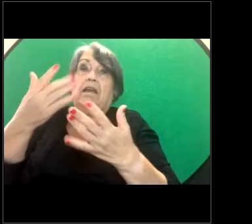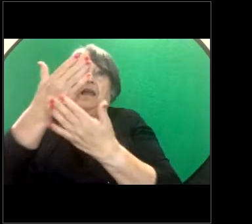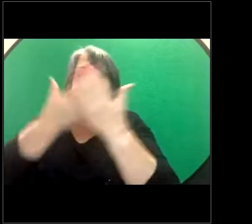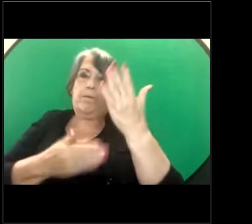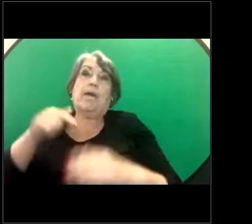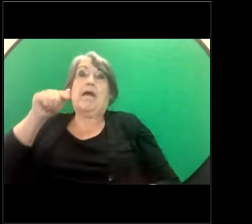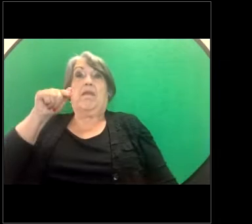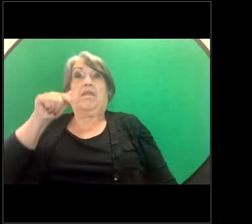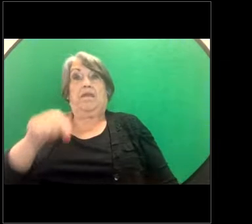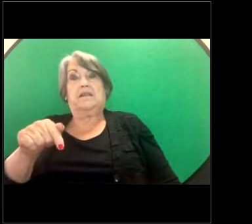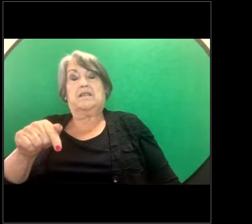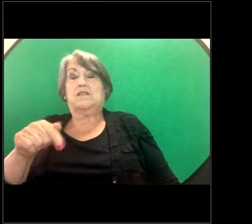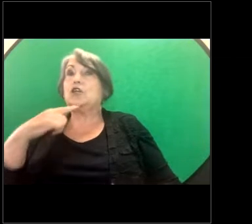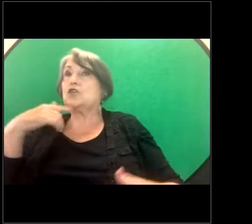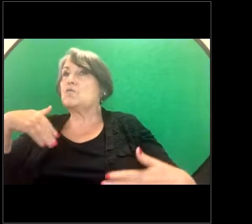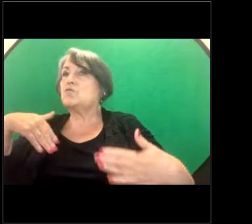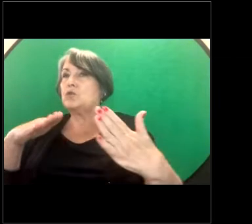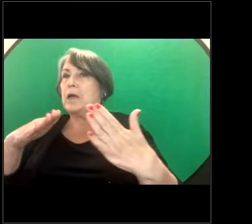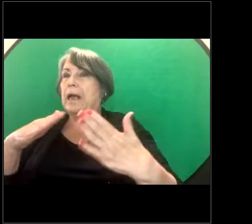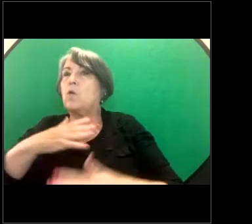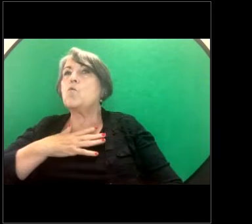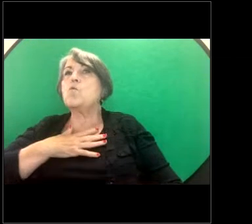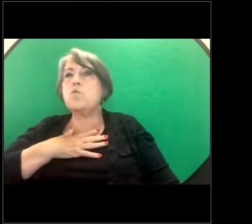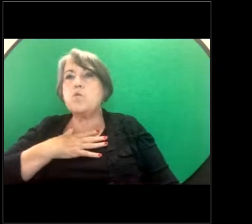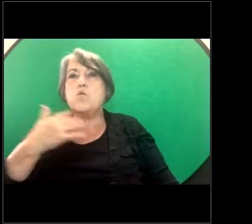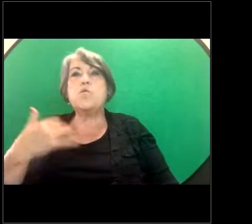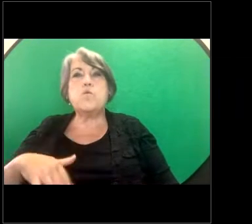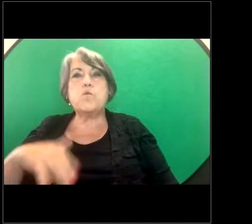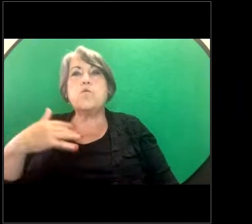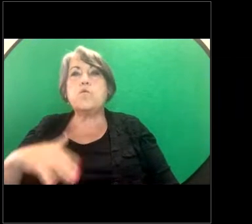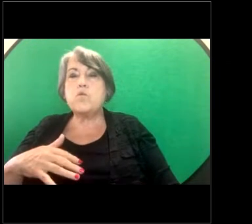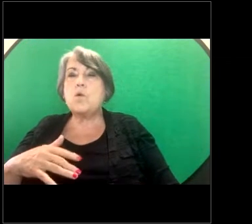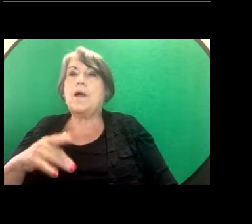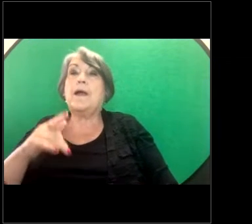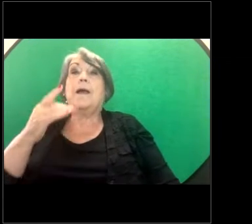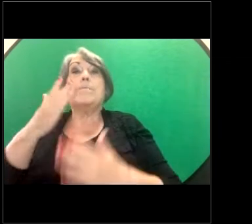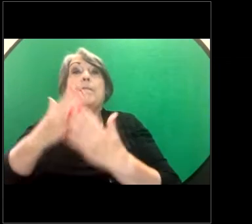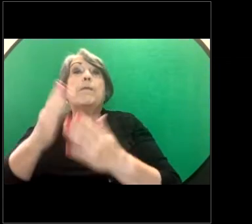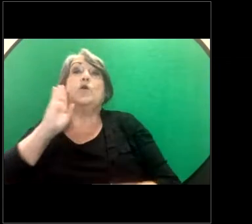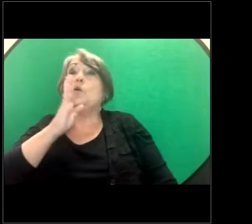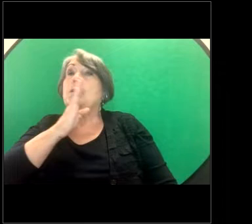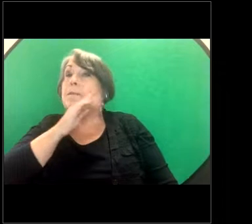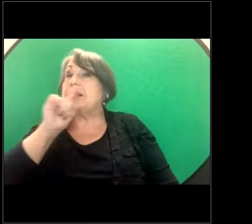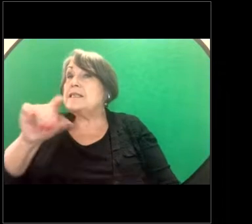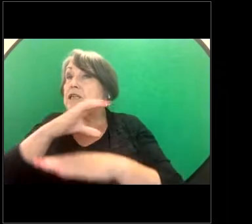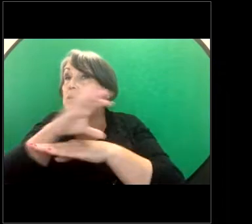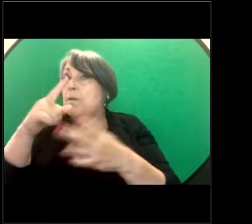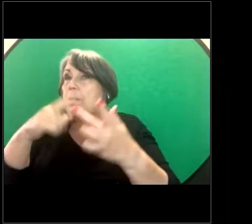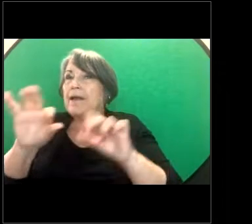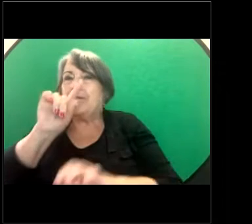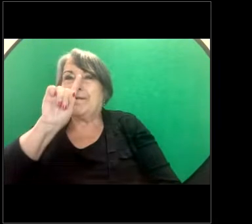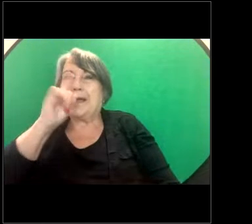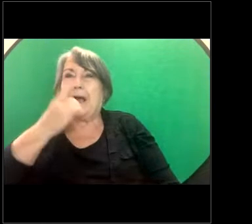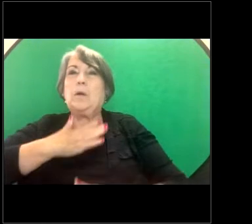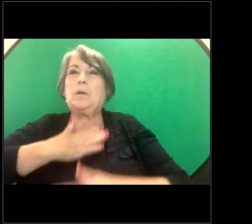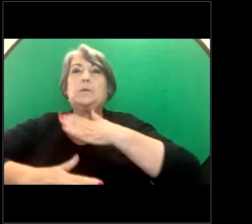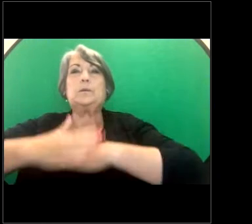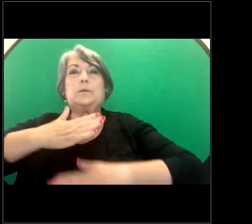to maybe skimming this webinar and joining us next month as well. We also encourage our